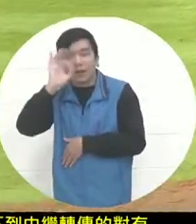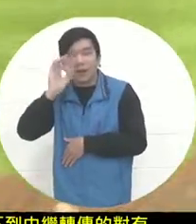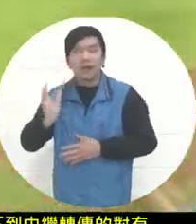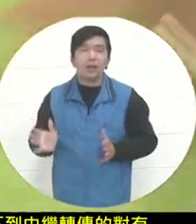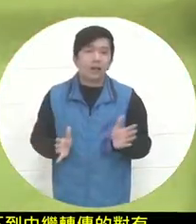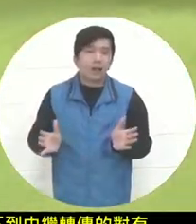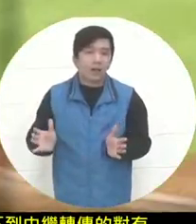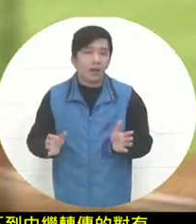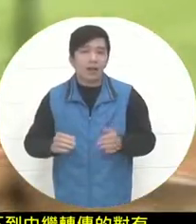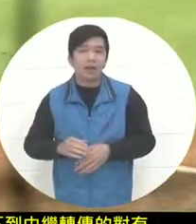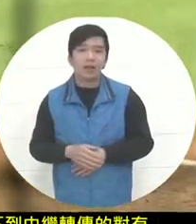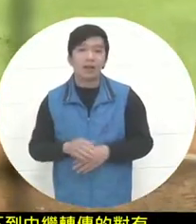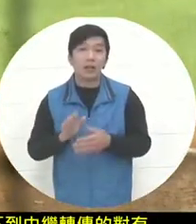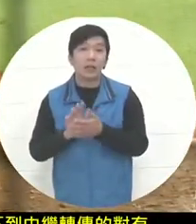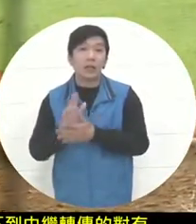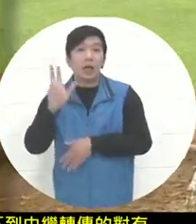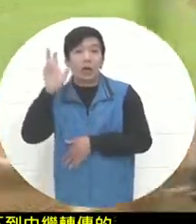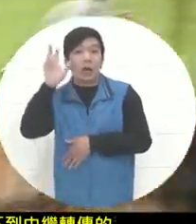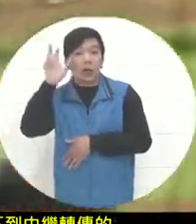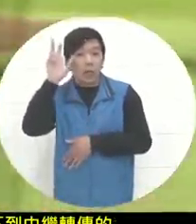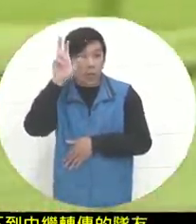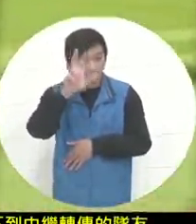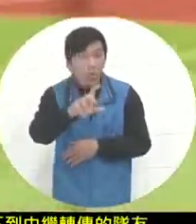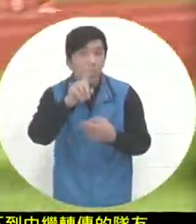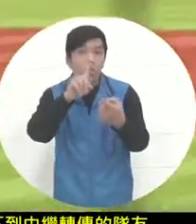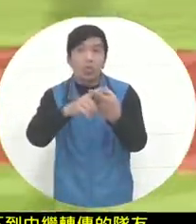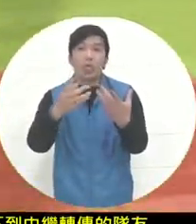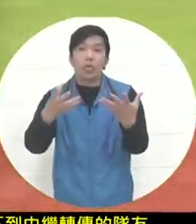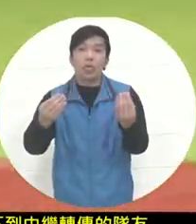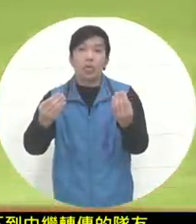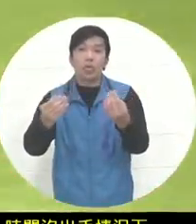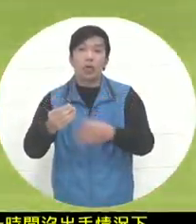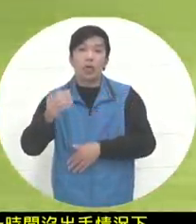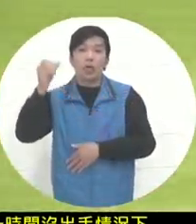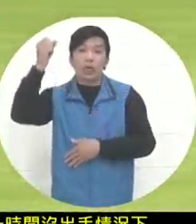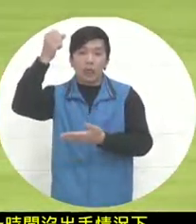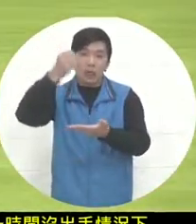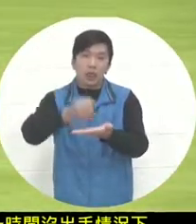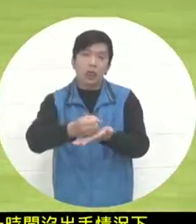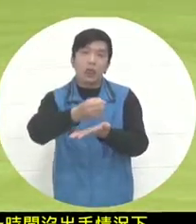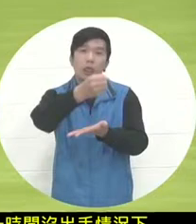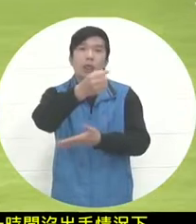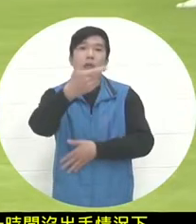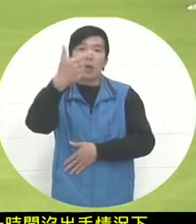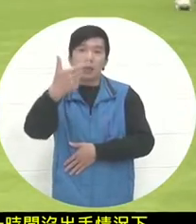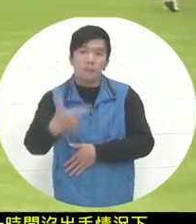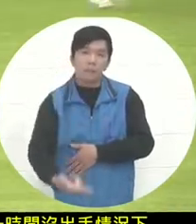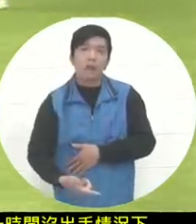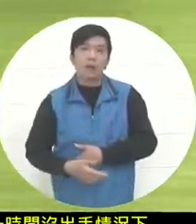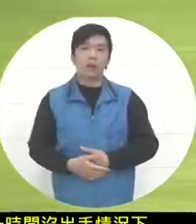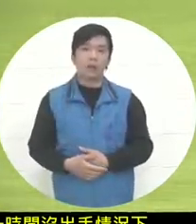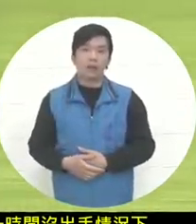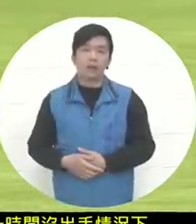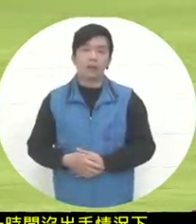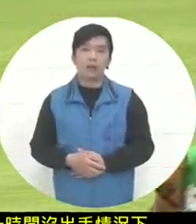. It's in place. In fact, there is still a bounce before it reaches the hand of the passer.